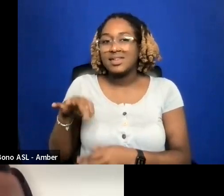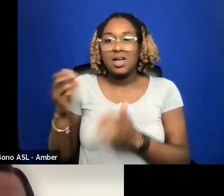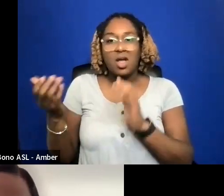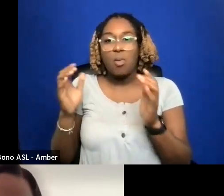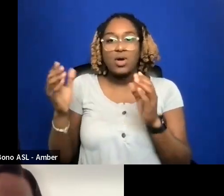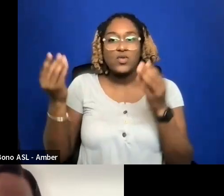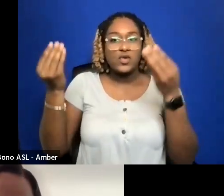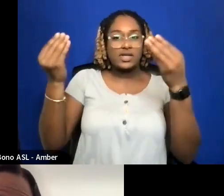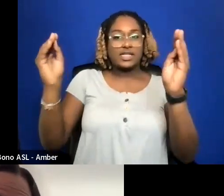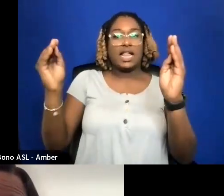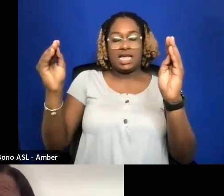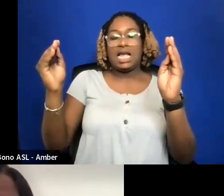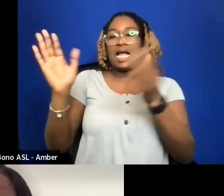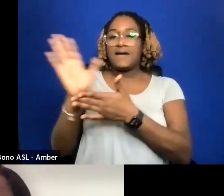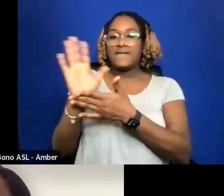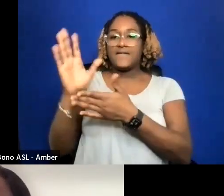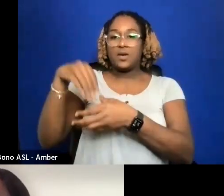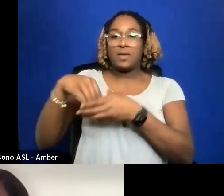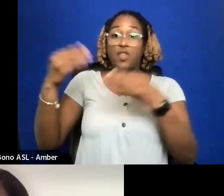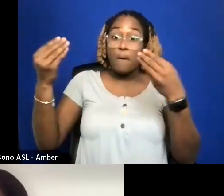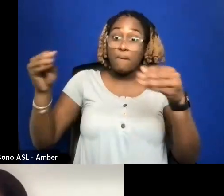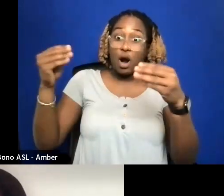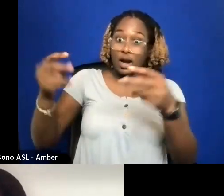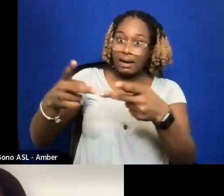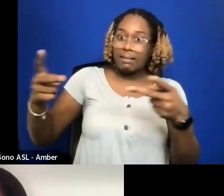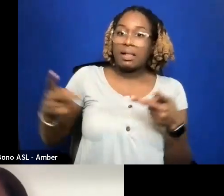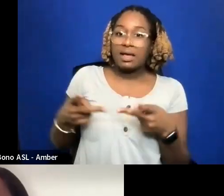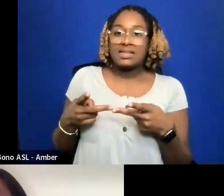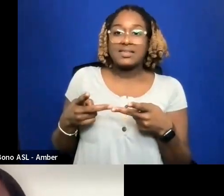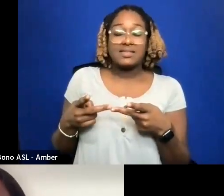THIS IS WHAT I HAVE FOUND.